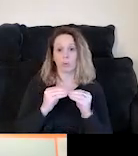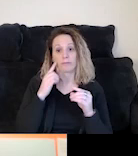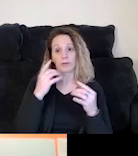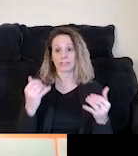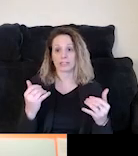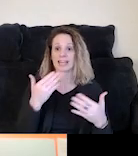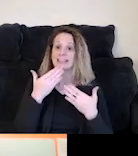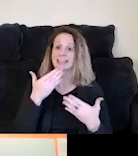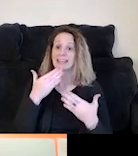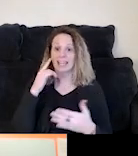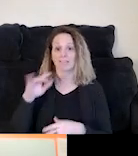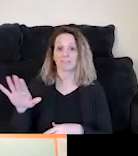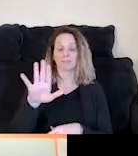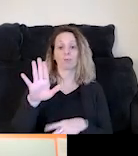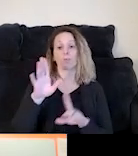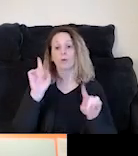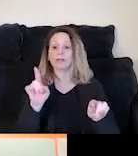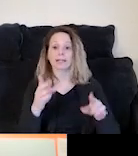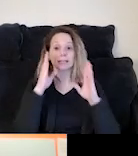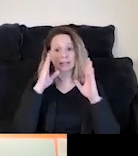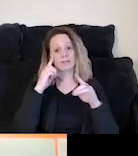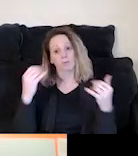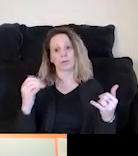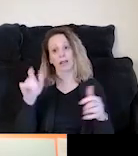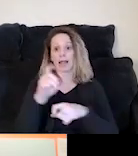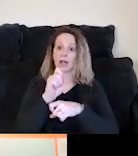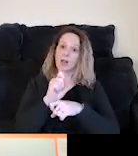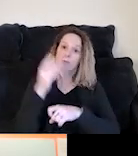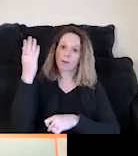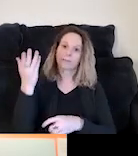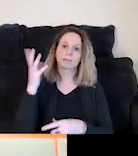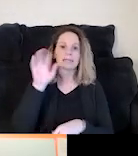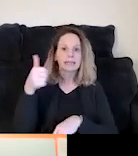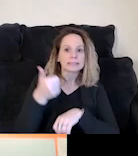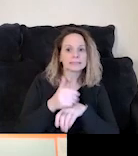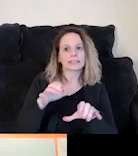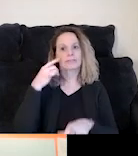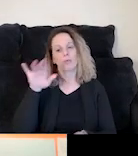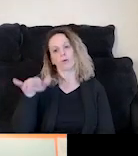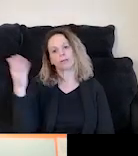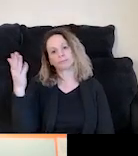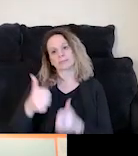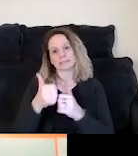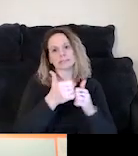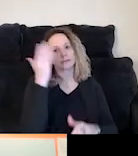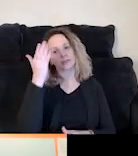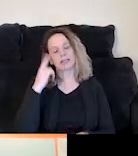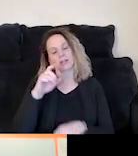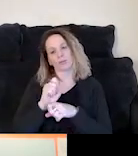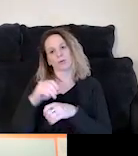I wanna thank you for your attendance and attention today and all the work that our presenters put into their presentations and the work that they do in their communities.